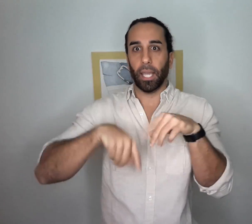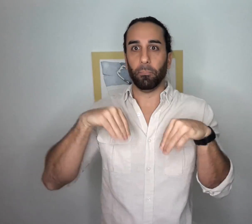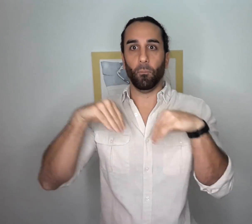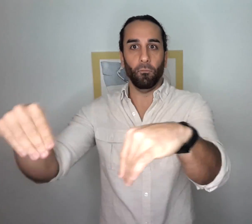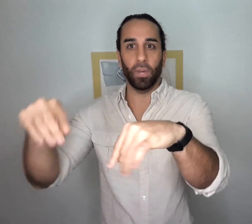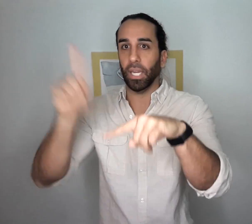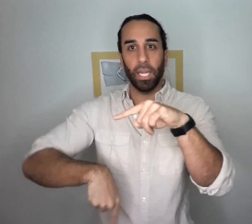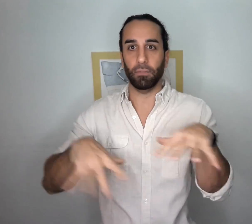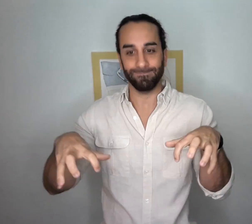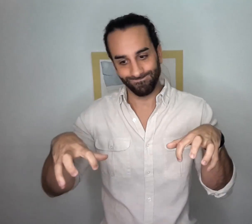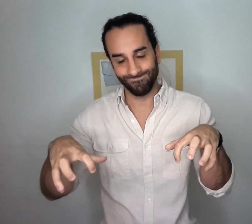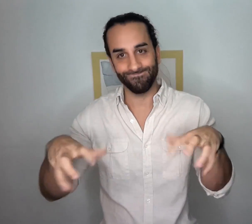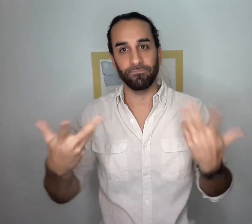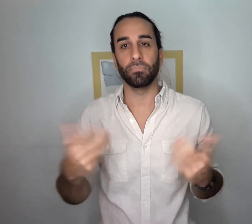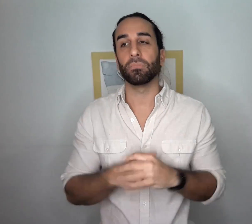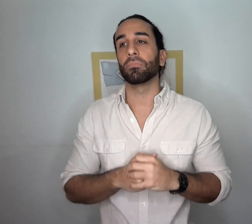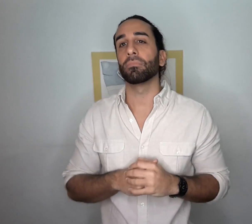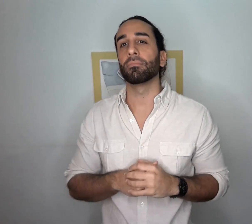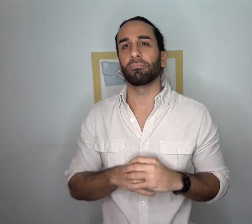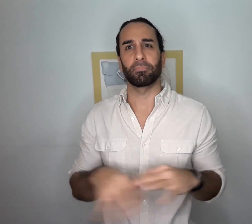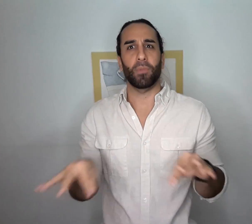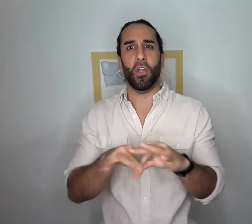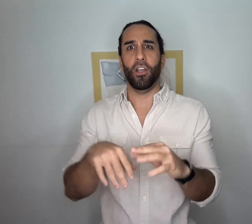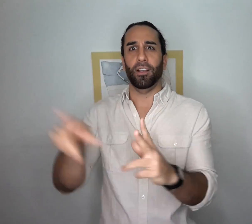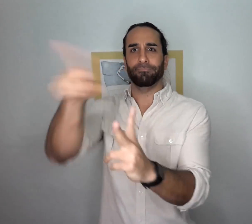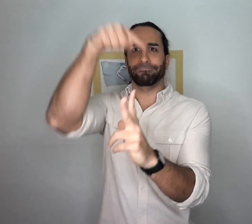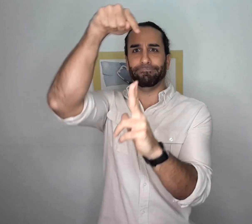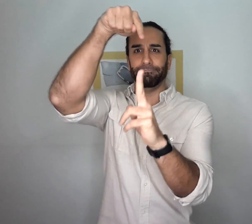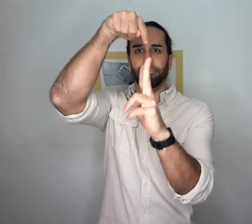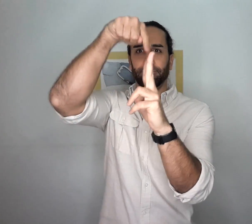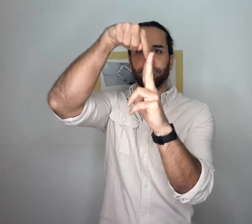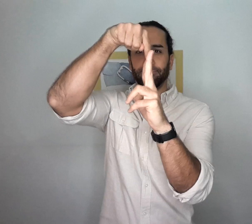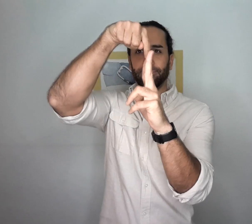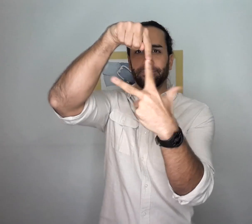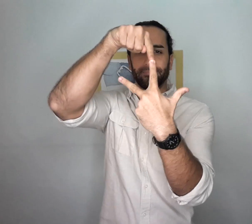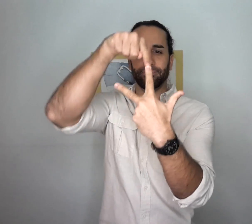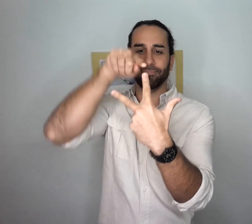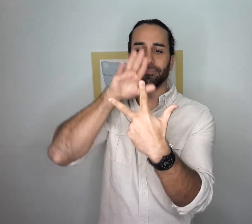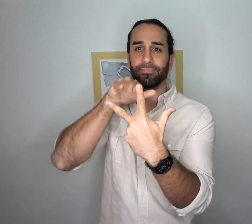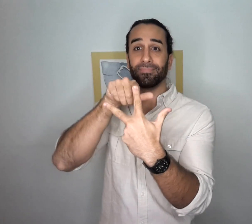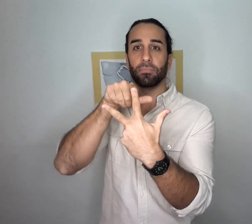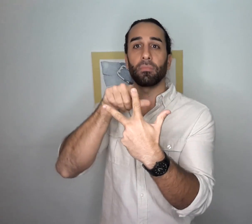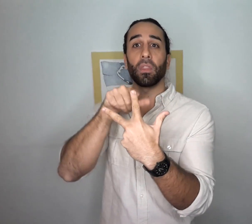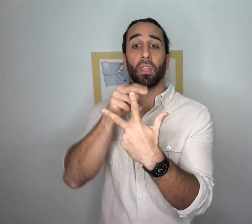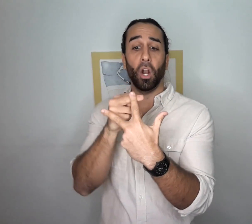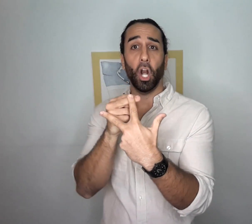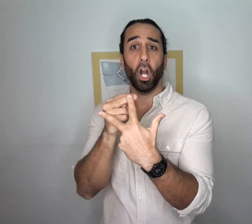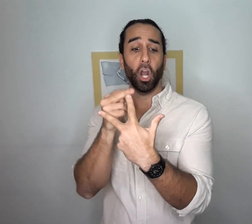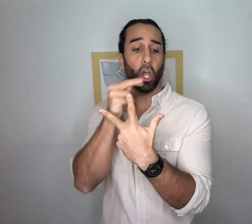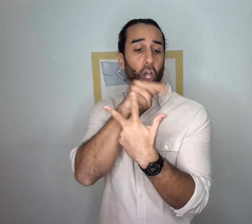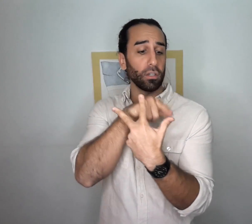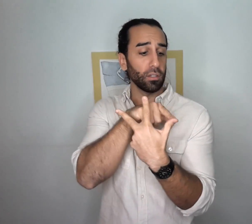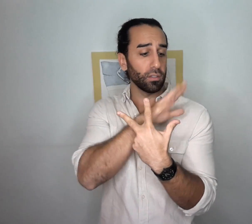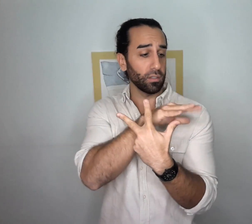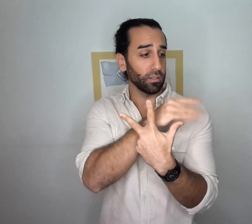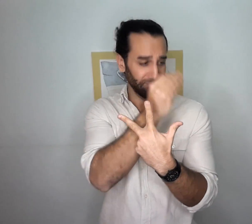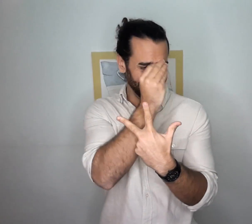rendering ourselves incapable of moving forward. So viewing ourselves in 3 stages allows us to realize